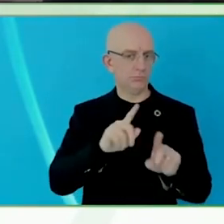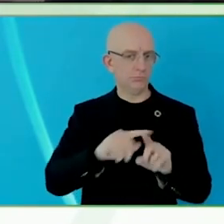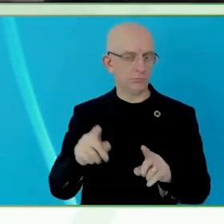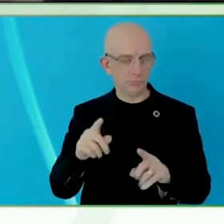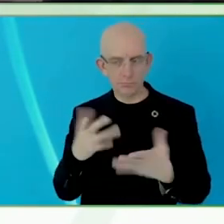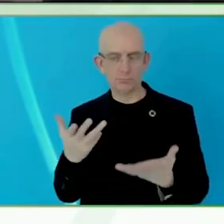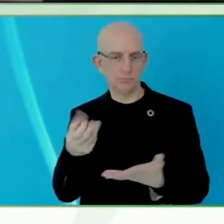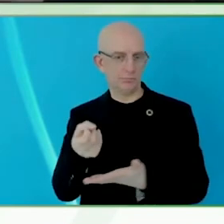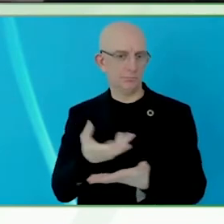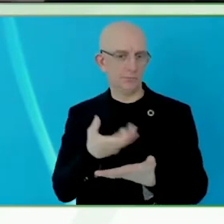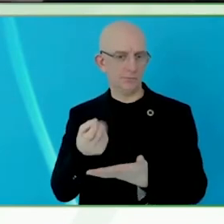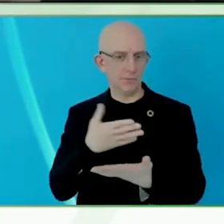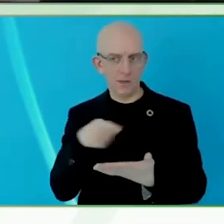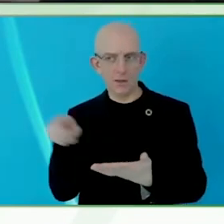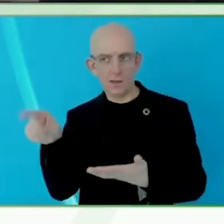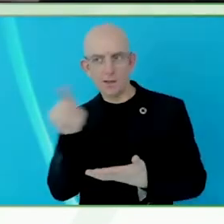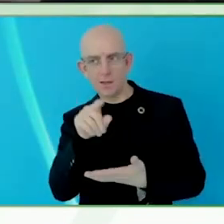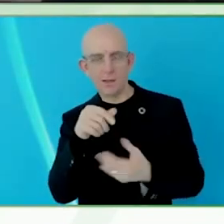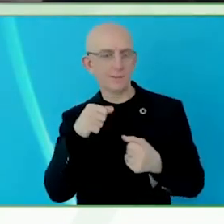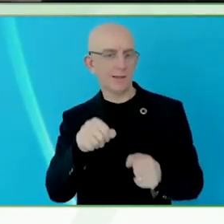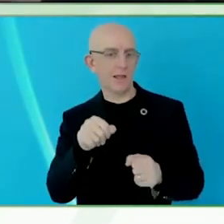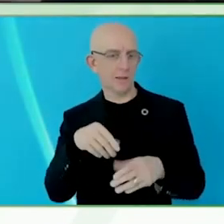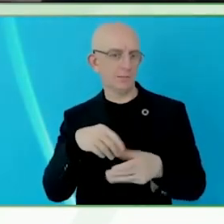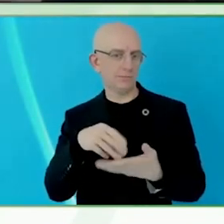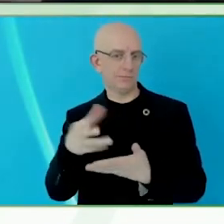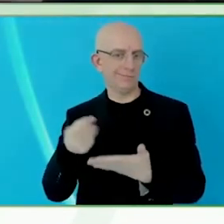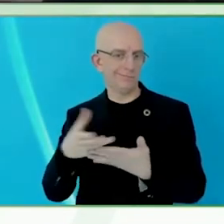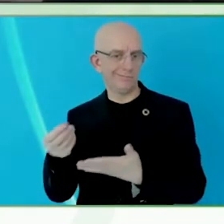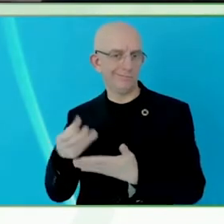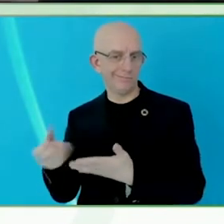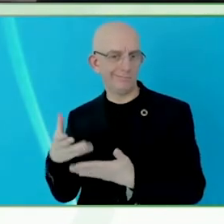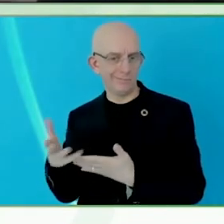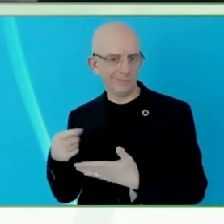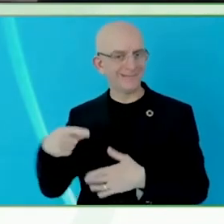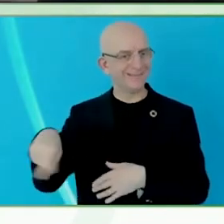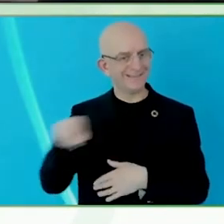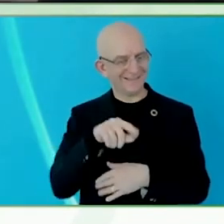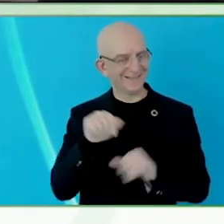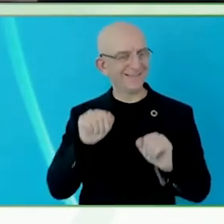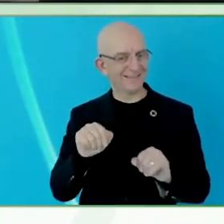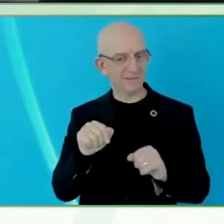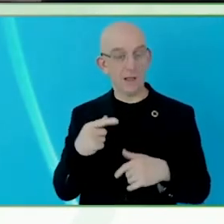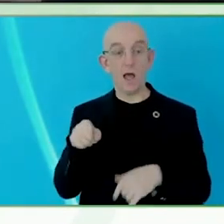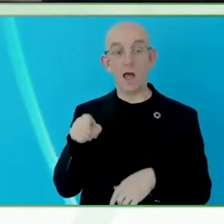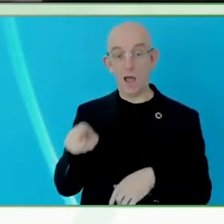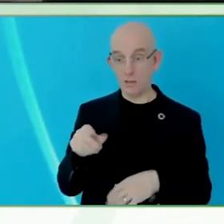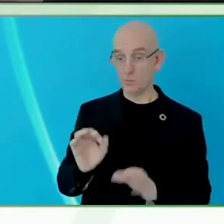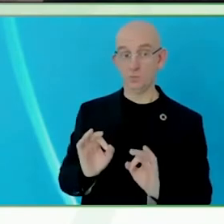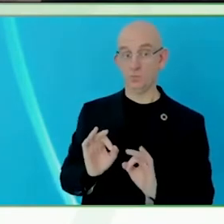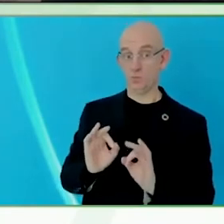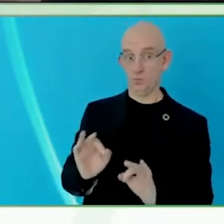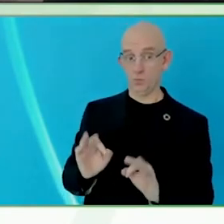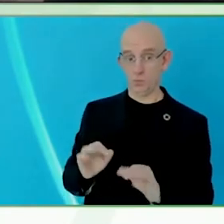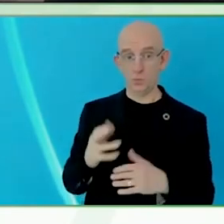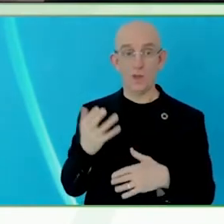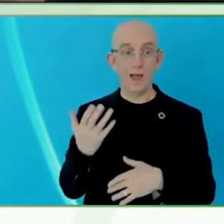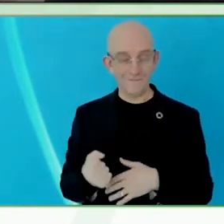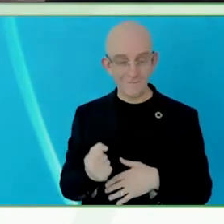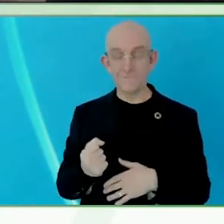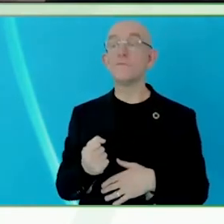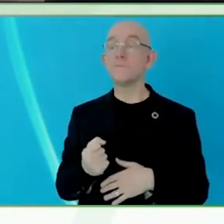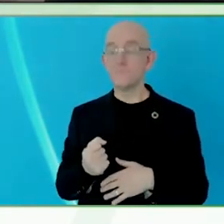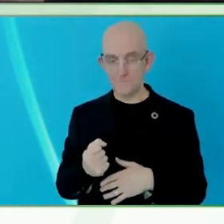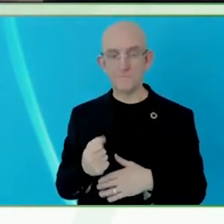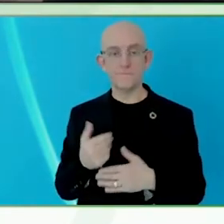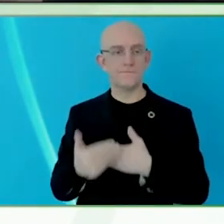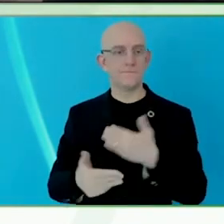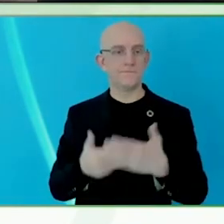and I am able to deliver a product, but once that mentality changed, we